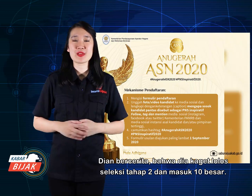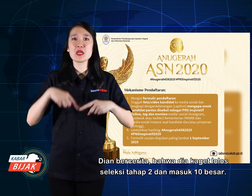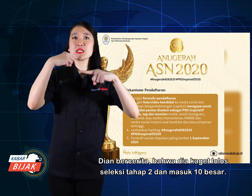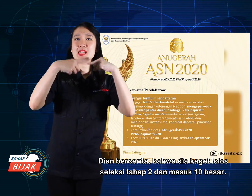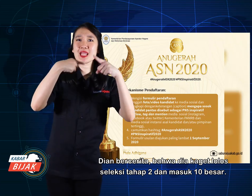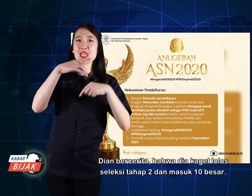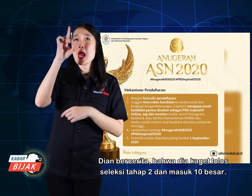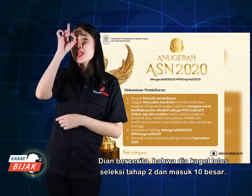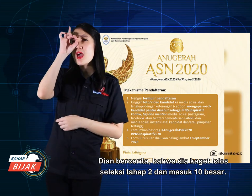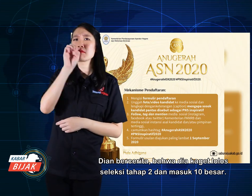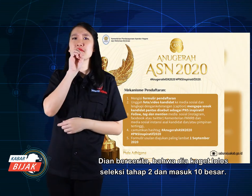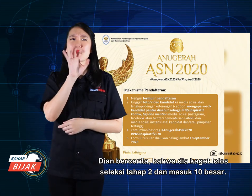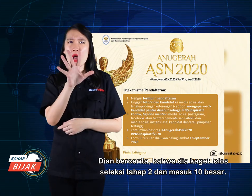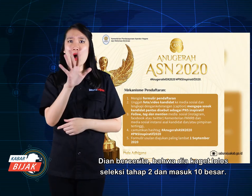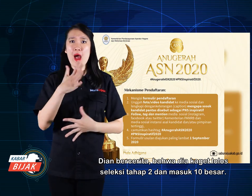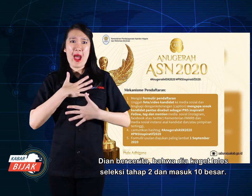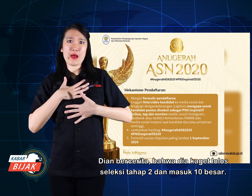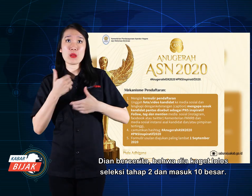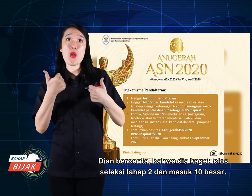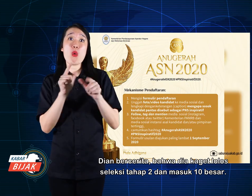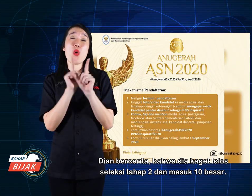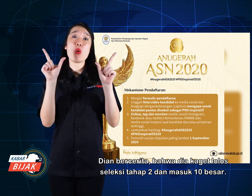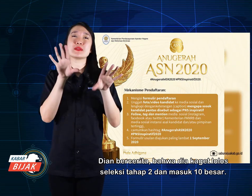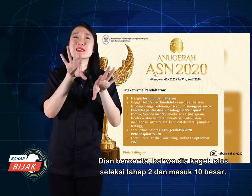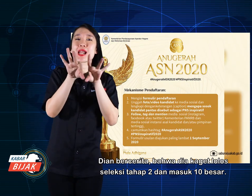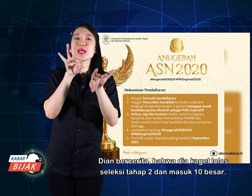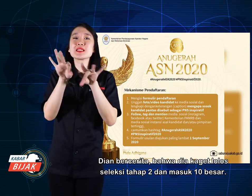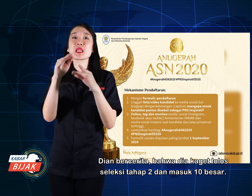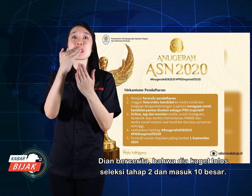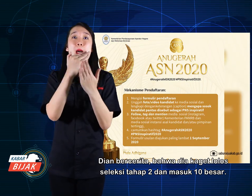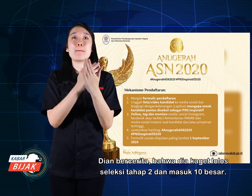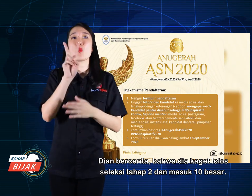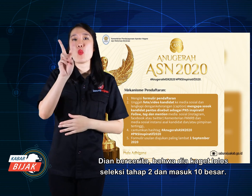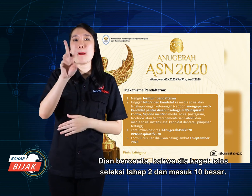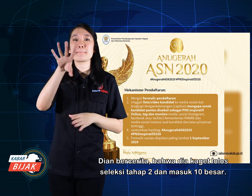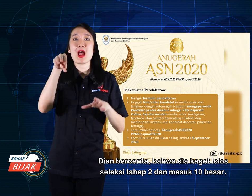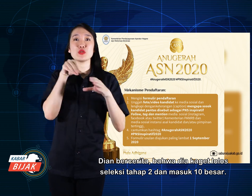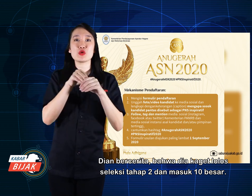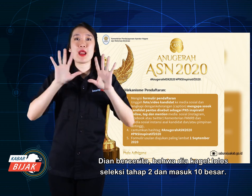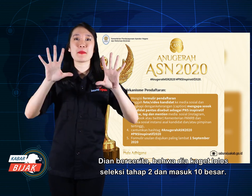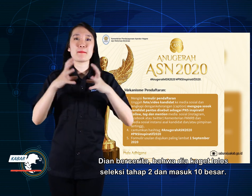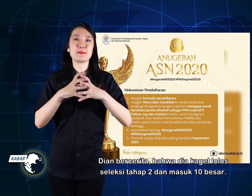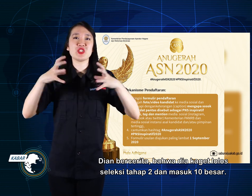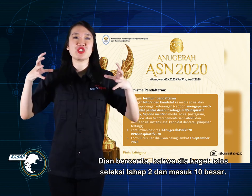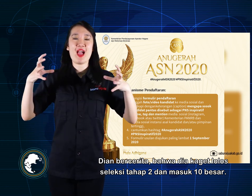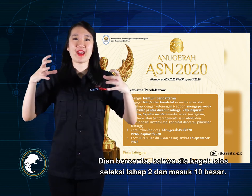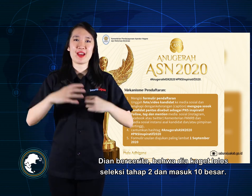Dian said that she was surprised to pass the stage 2 selection and enter the top 10.